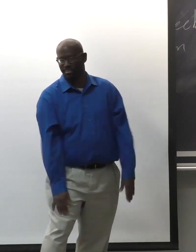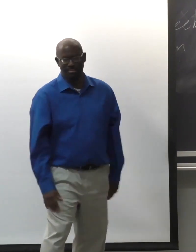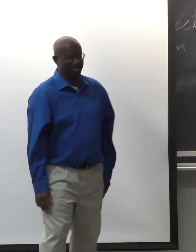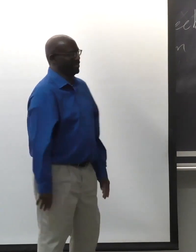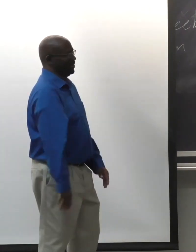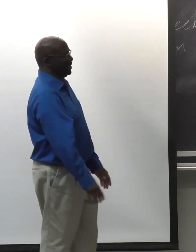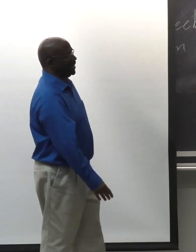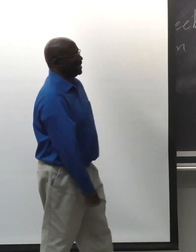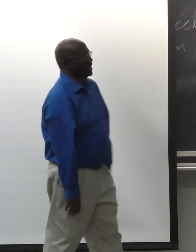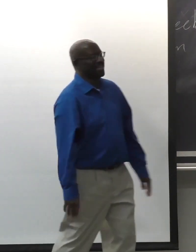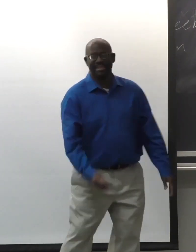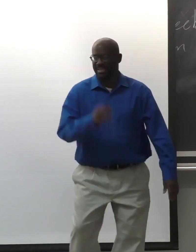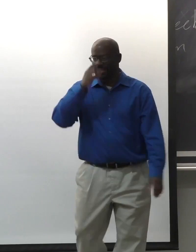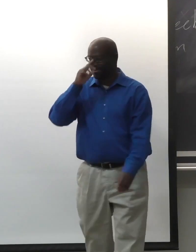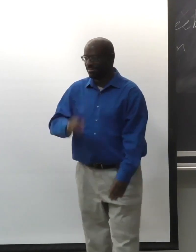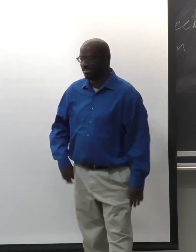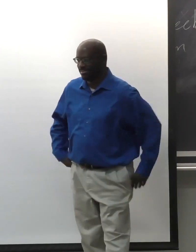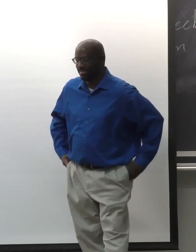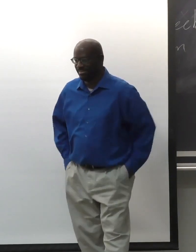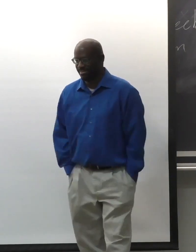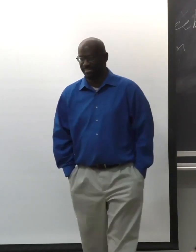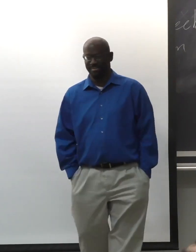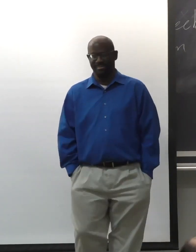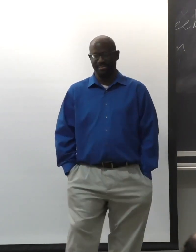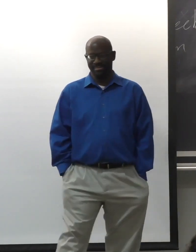This is a good representation of Black ASL right here.